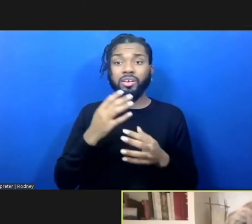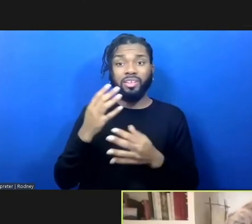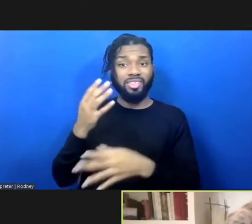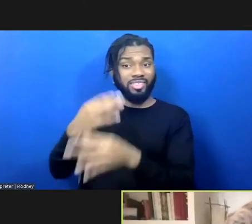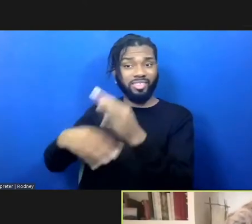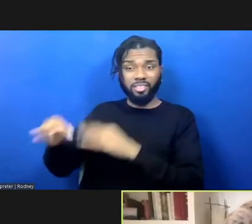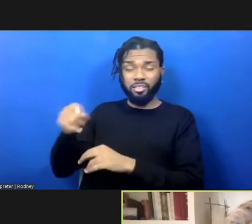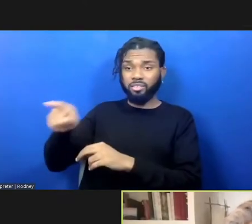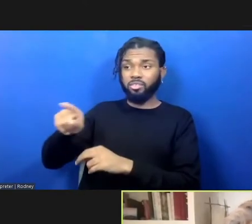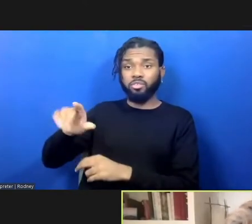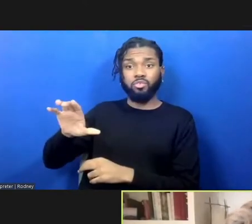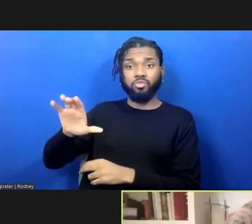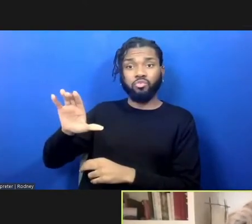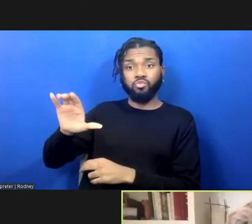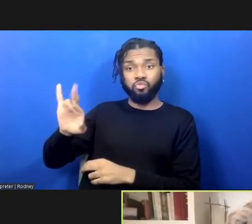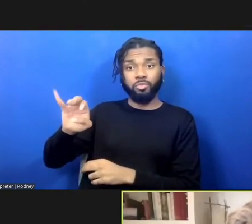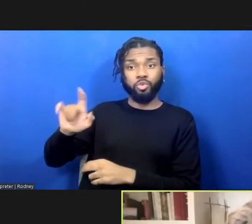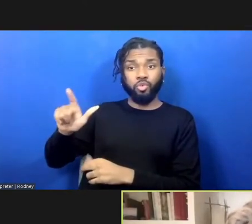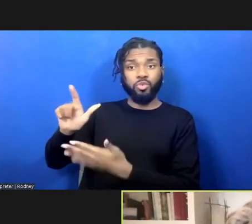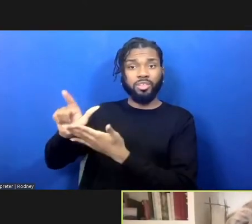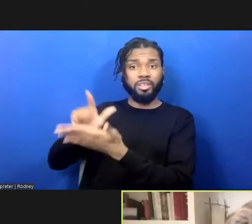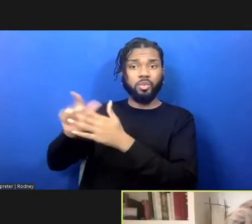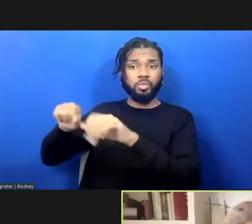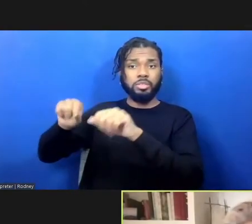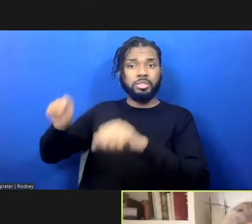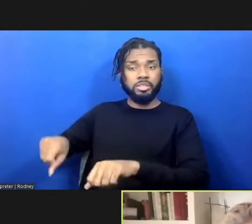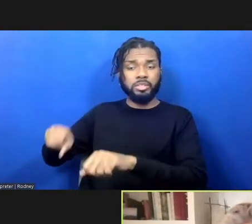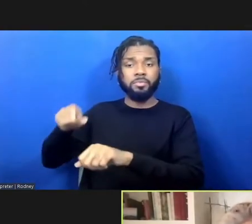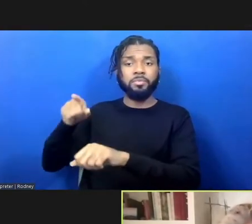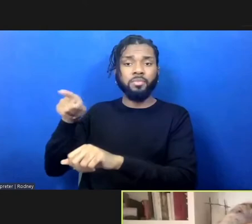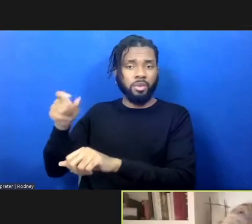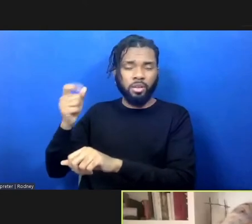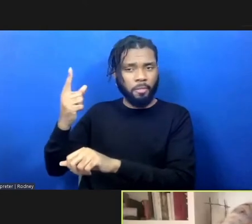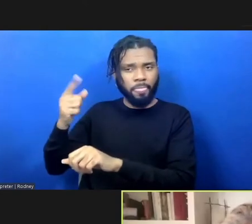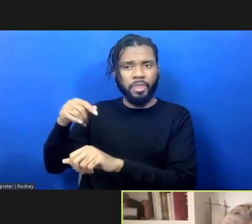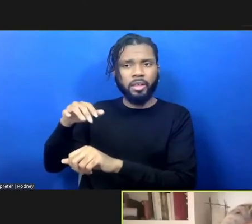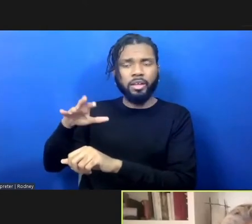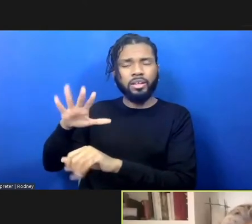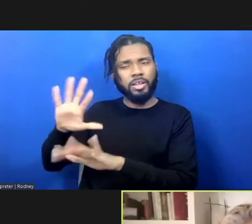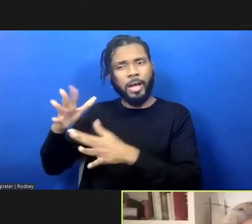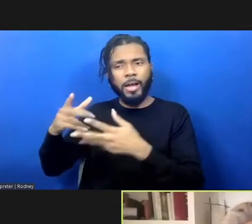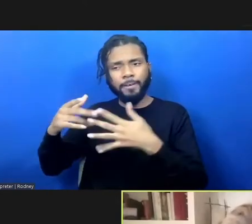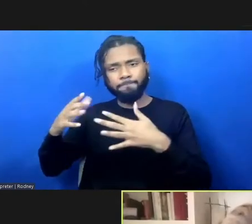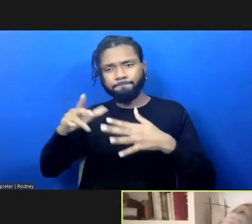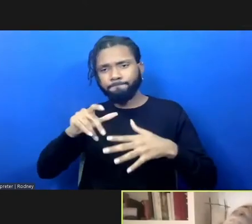system, so operating in, not so much in tandem with it, but as circumvention of